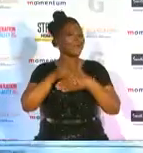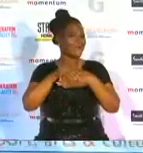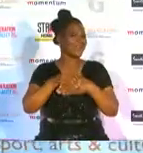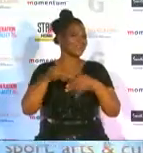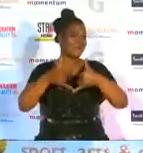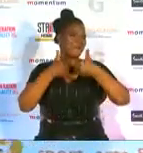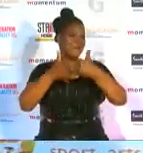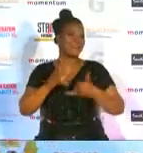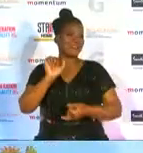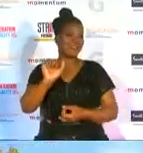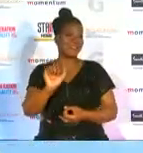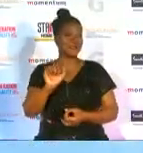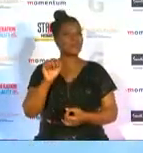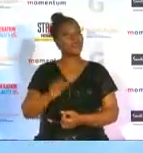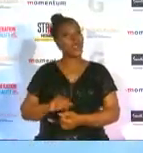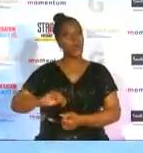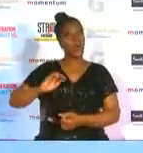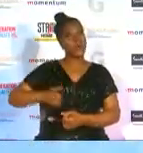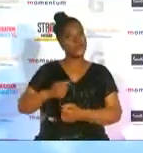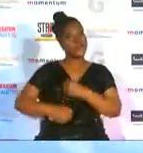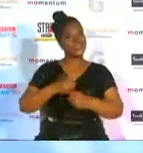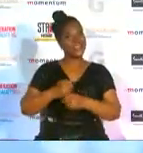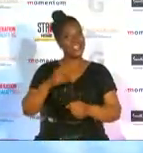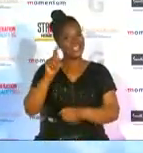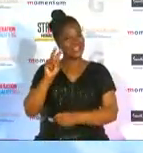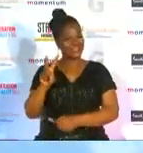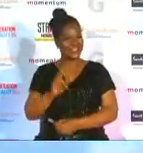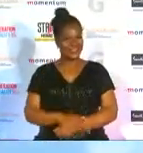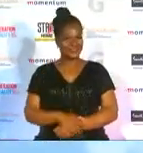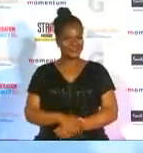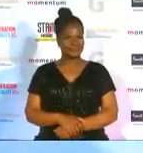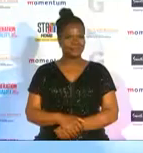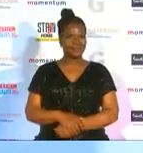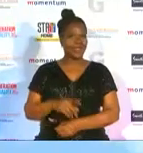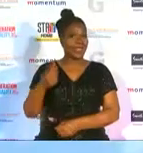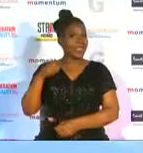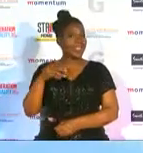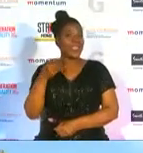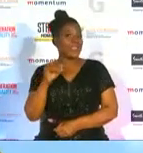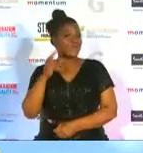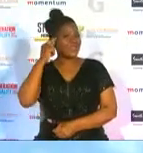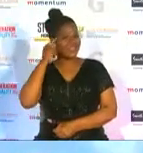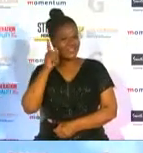women of the year in television you when we think of you we think of rugby and the stellar job that you did around the world cup